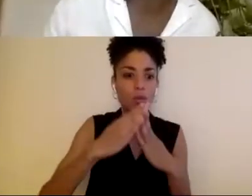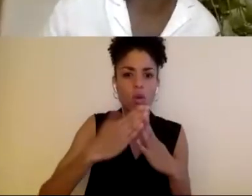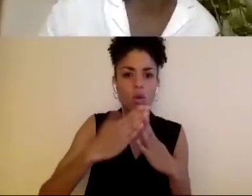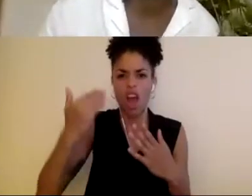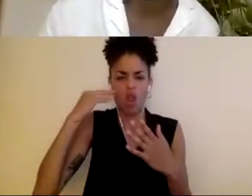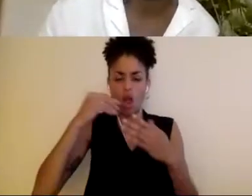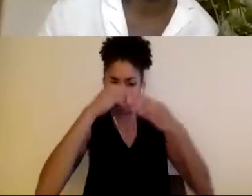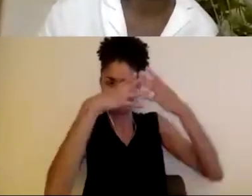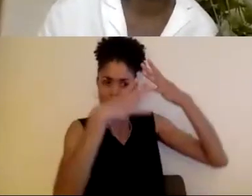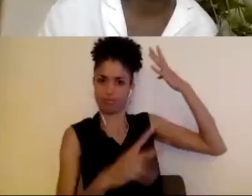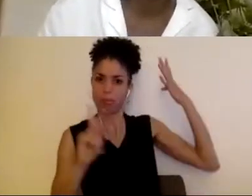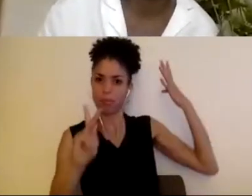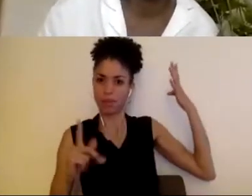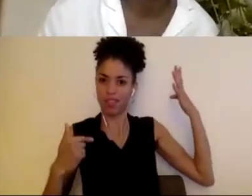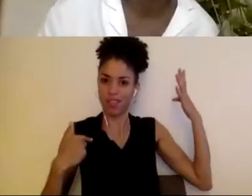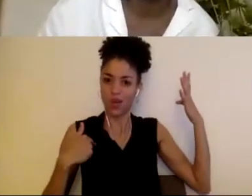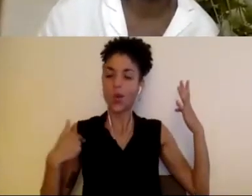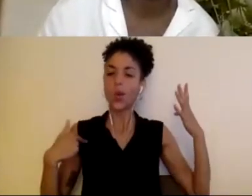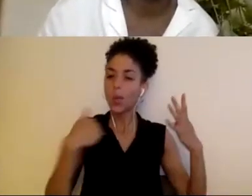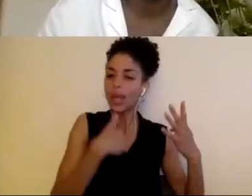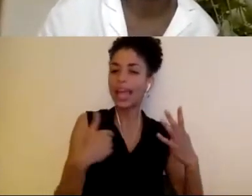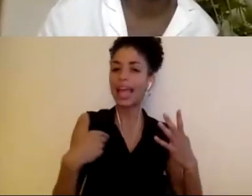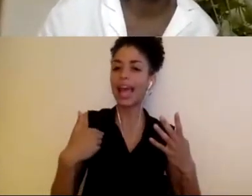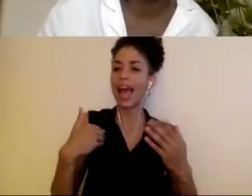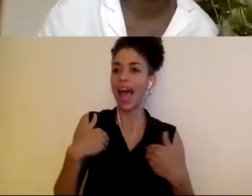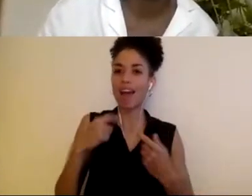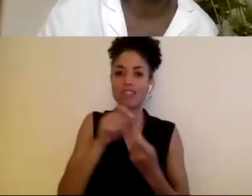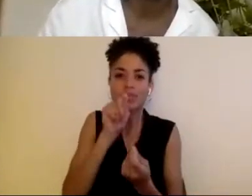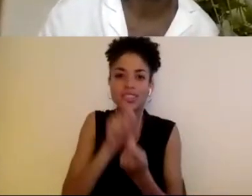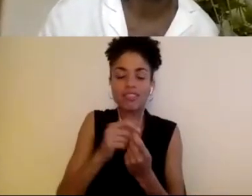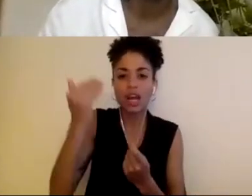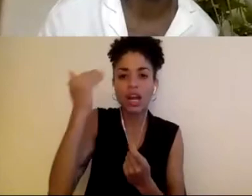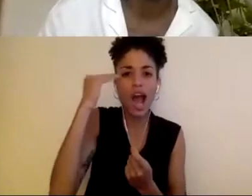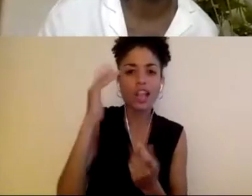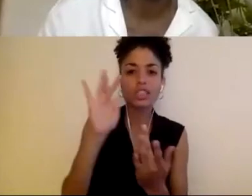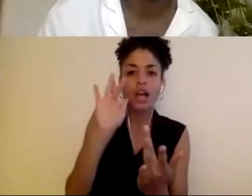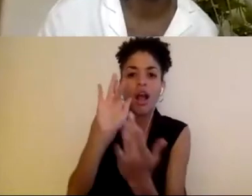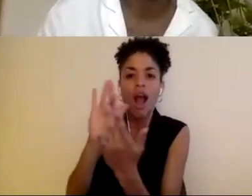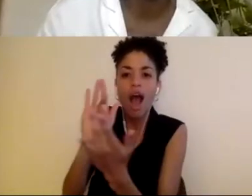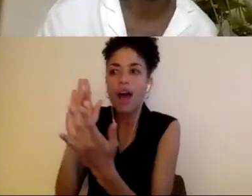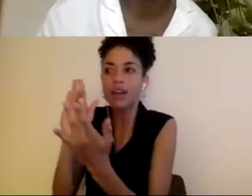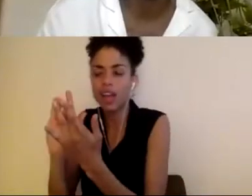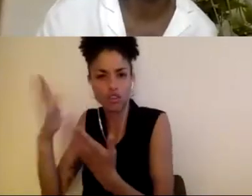knowledge and contacts and understandings of what we want to do all together.